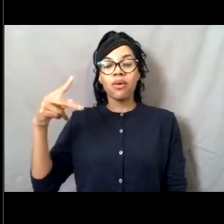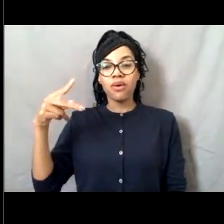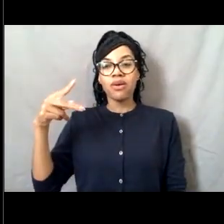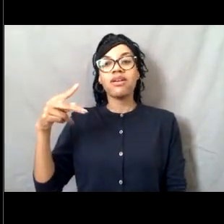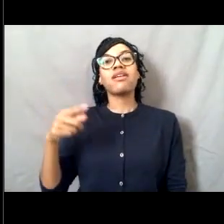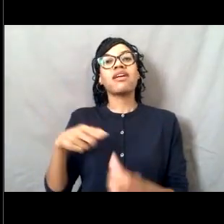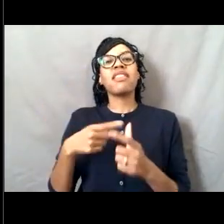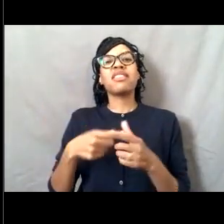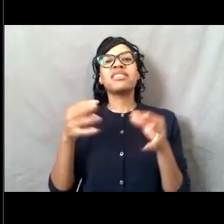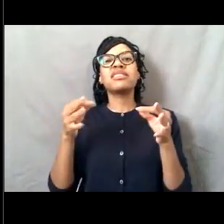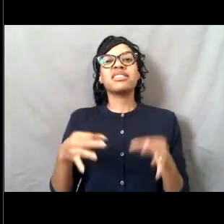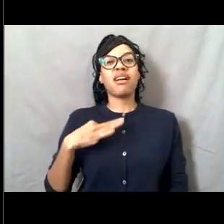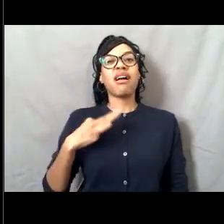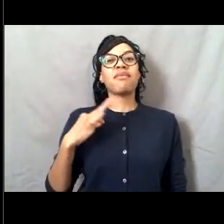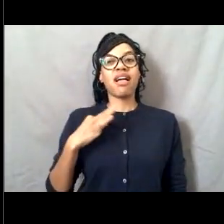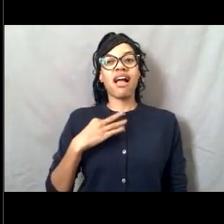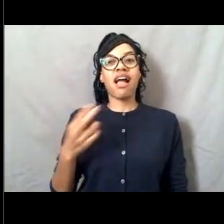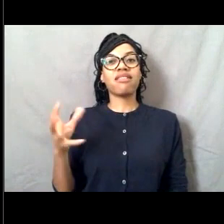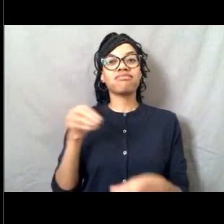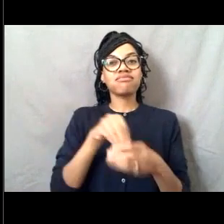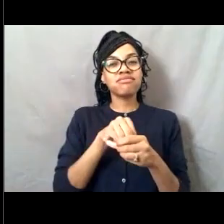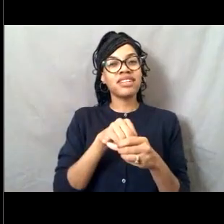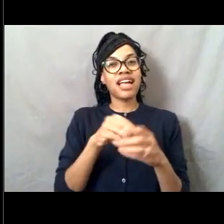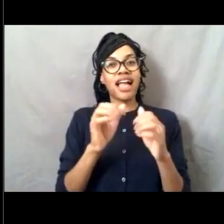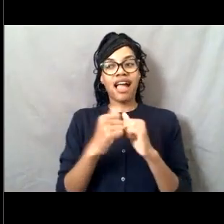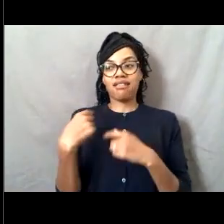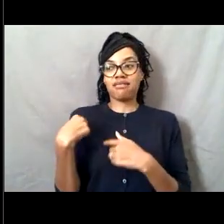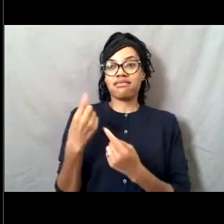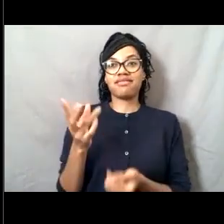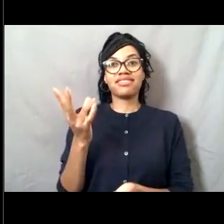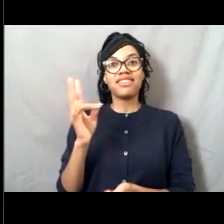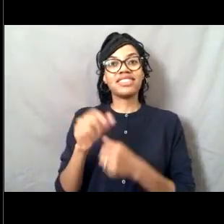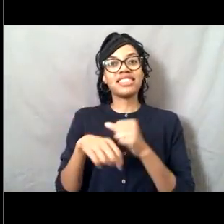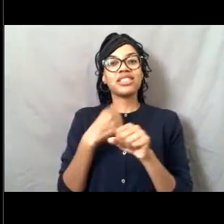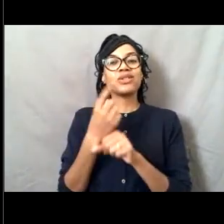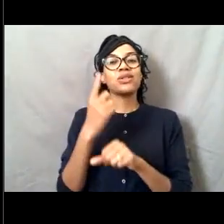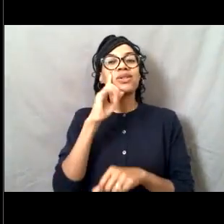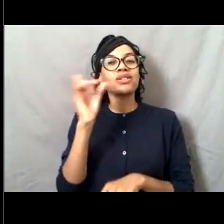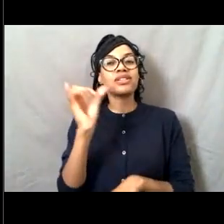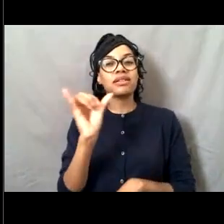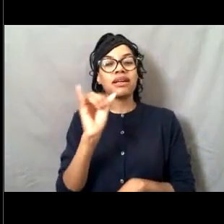over the last 17 years. And I'll also be talking a little bit about the work